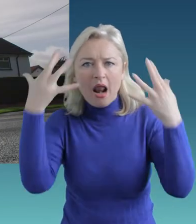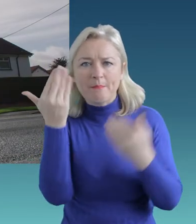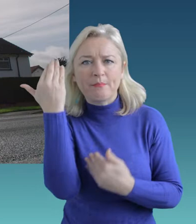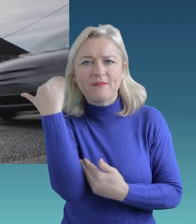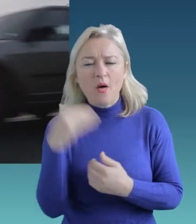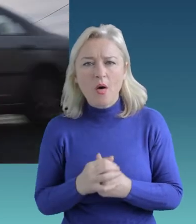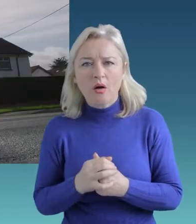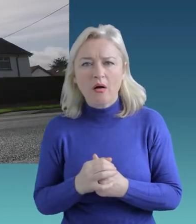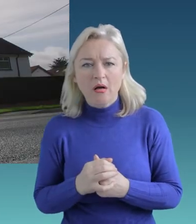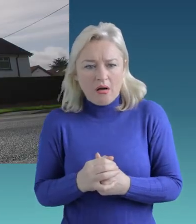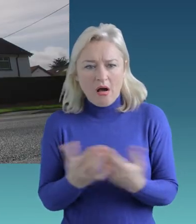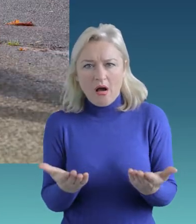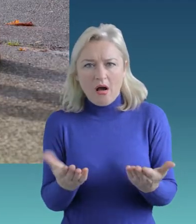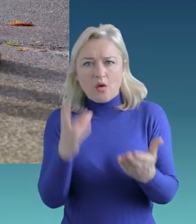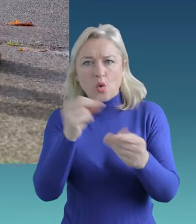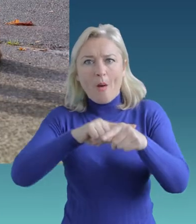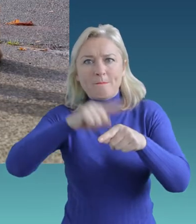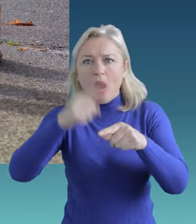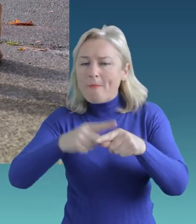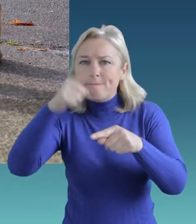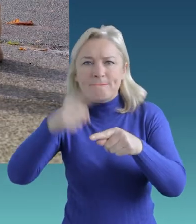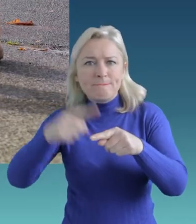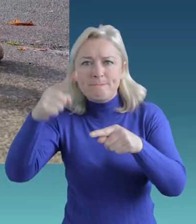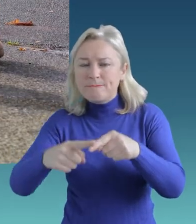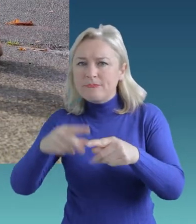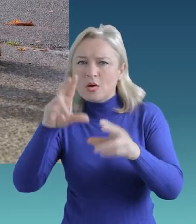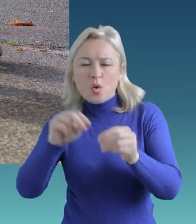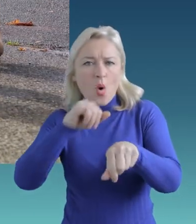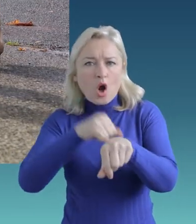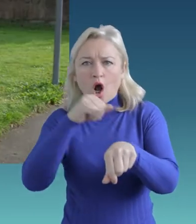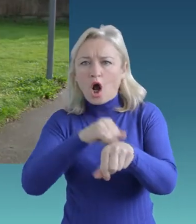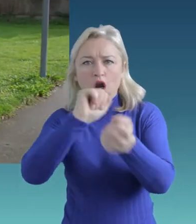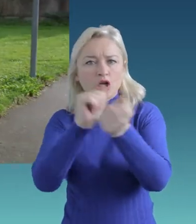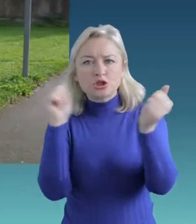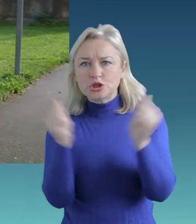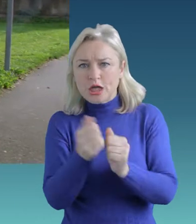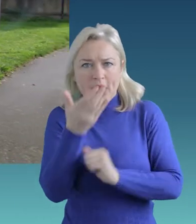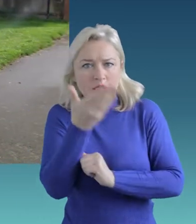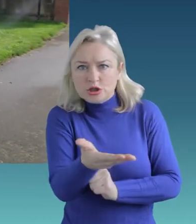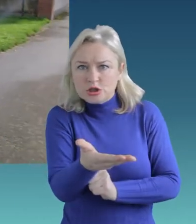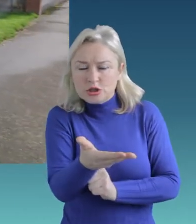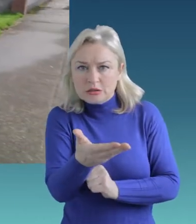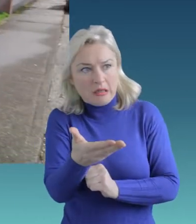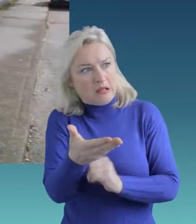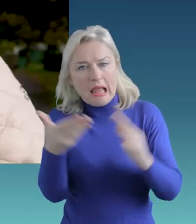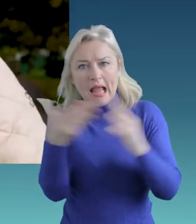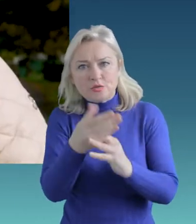We’ve got no bumps, we’ve got no colour change and this is an entrance to an estate.